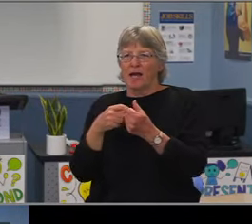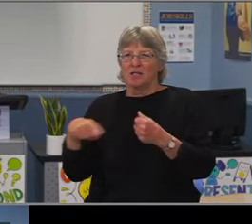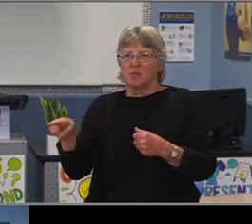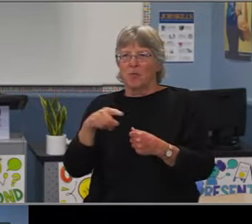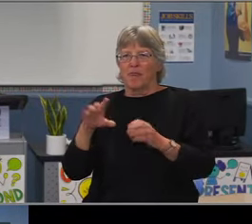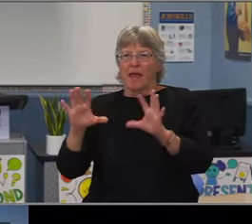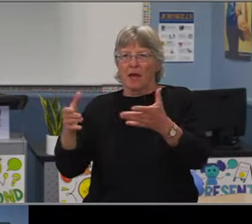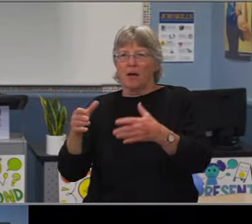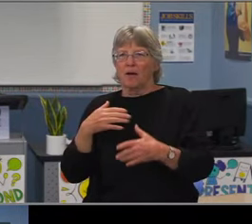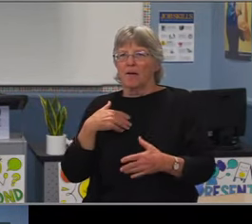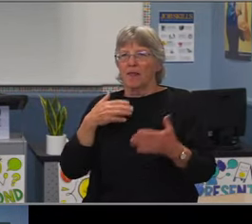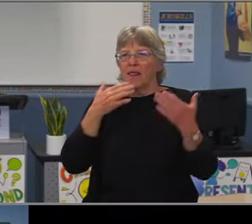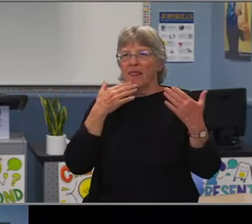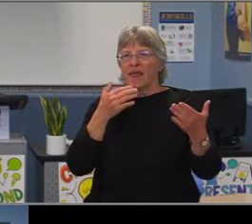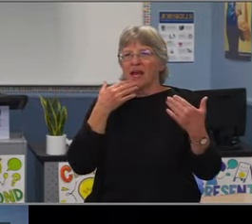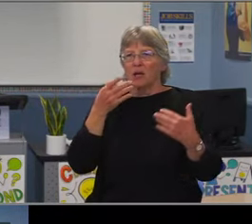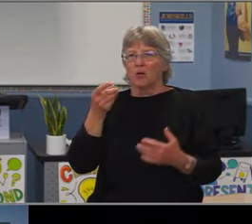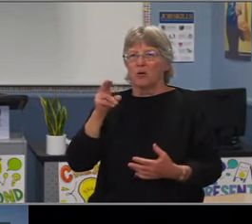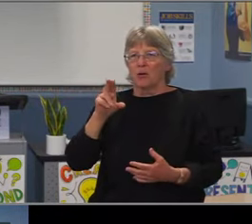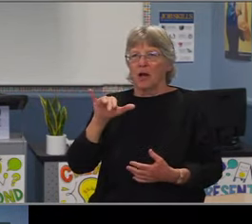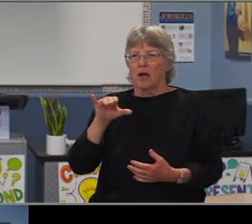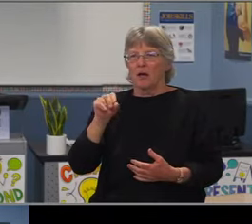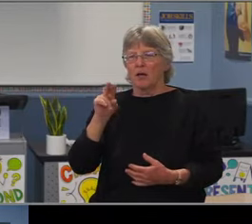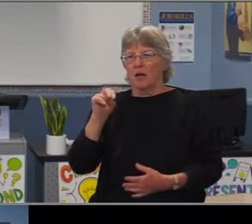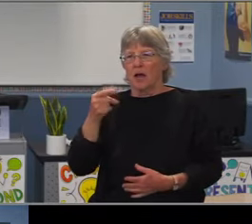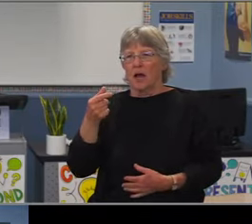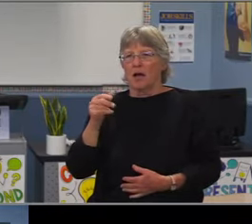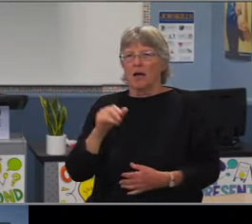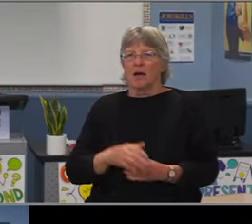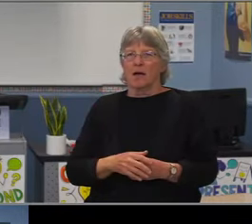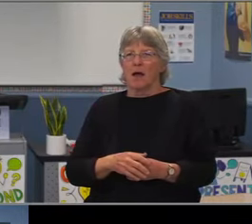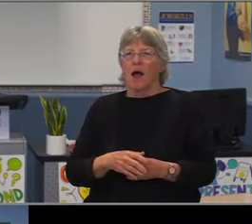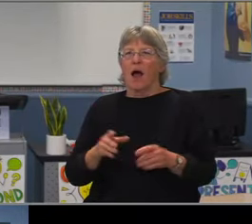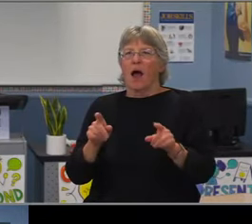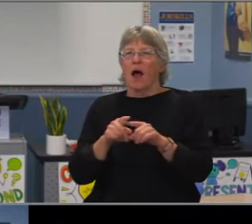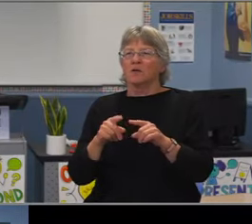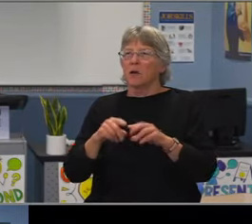I anticipate similar results in terms of the academic outcomes